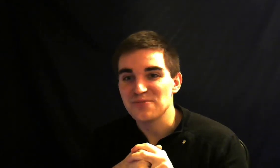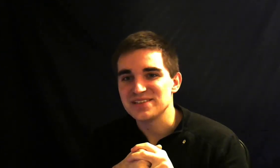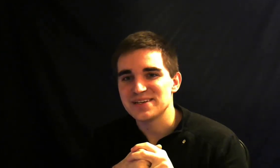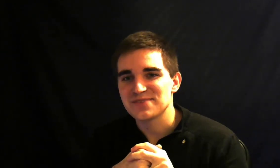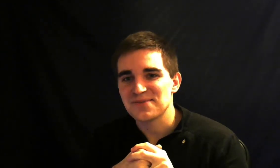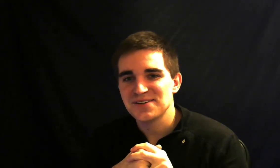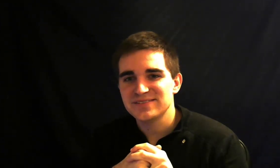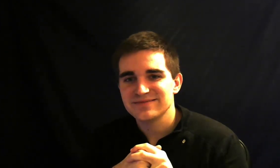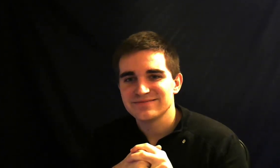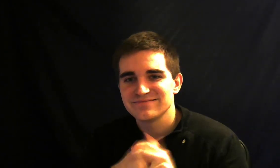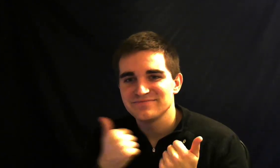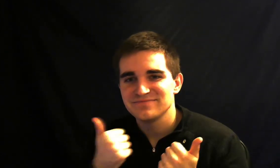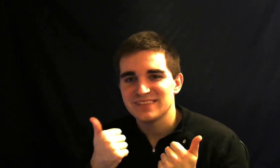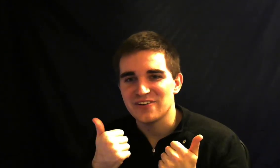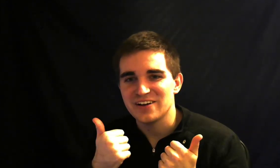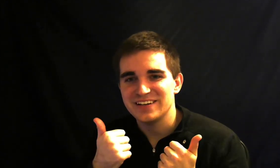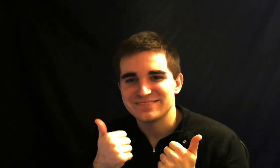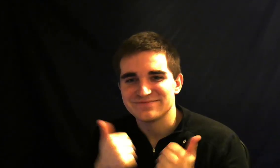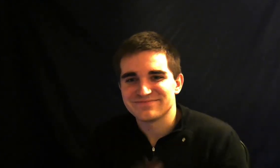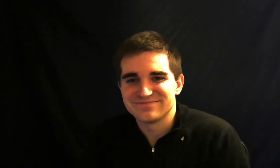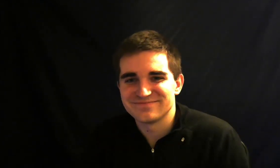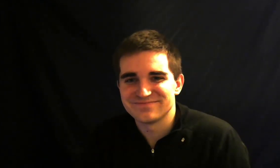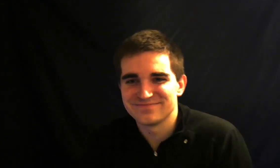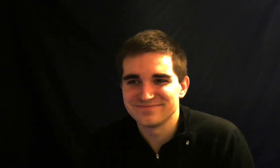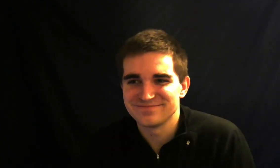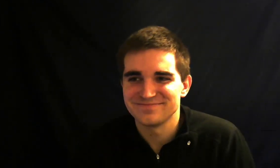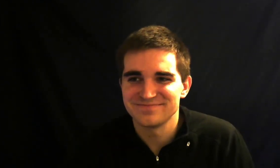tips help you have a great day